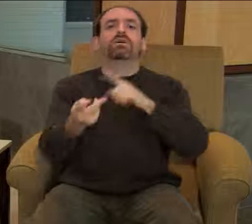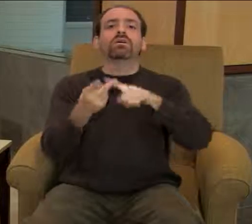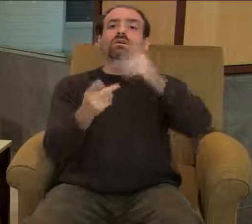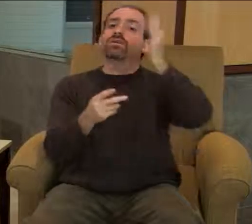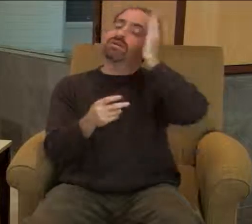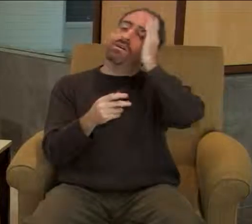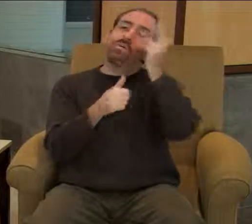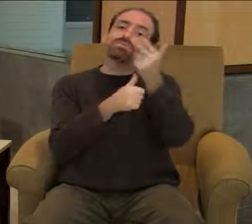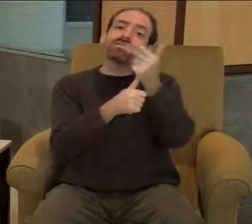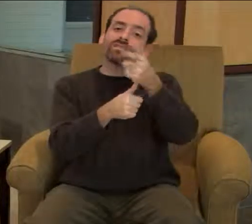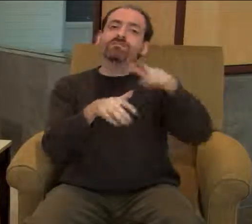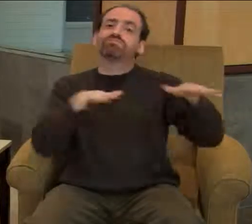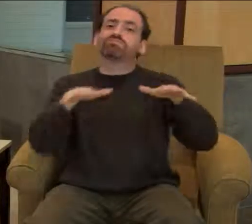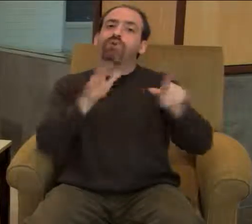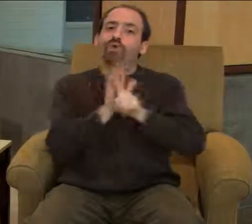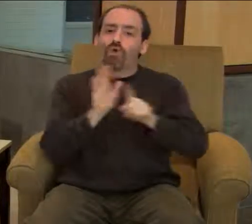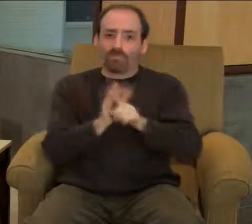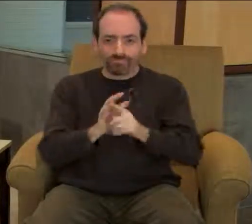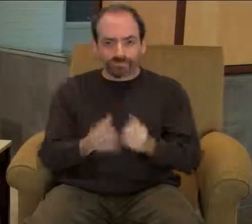and set up alarm alert using vibration.